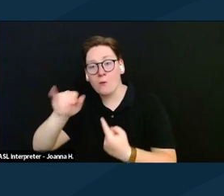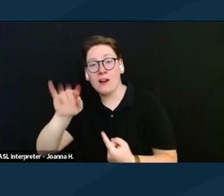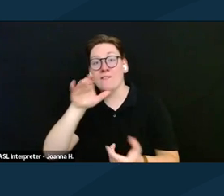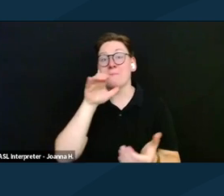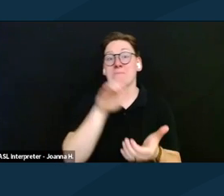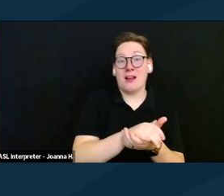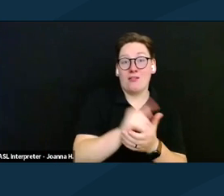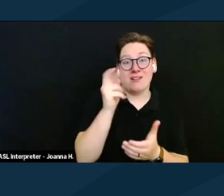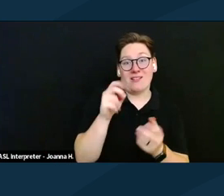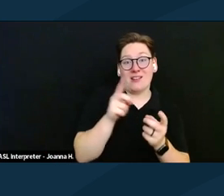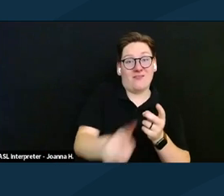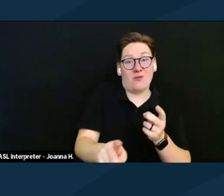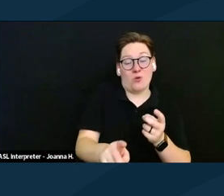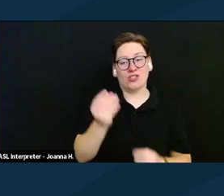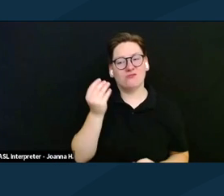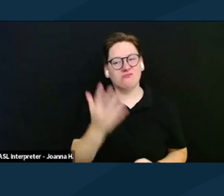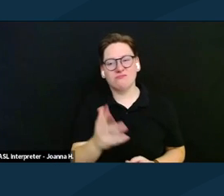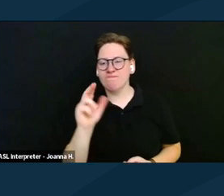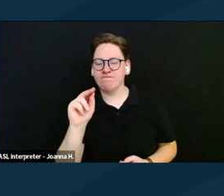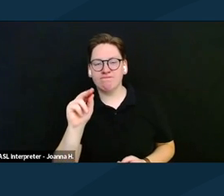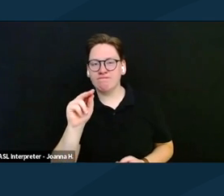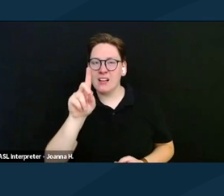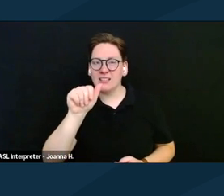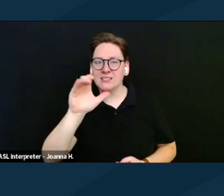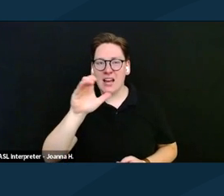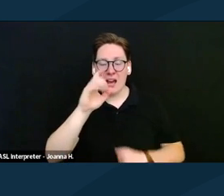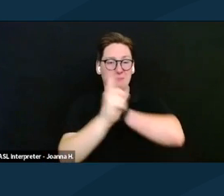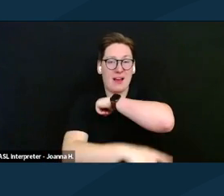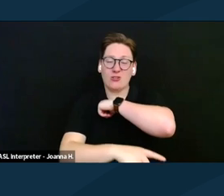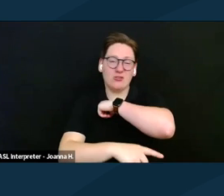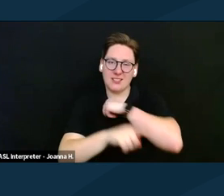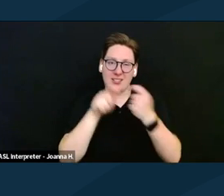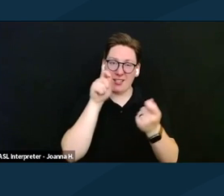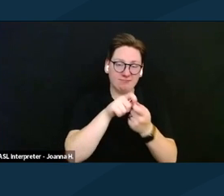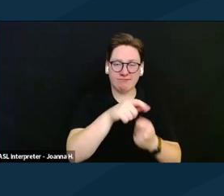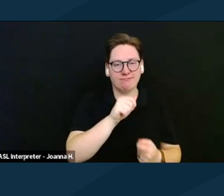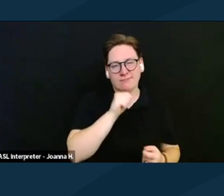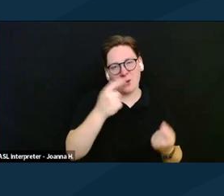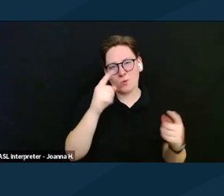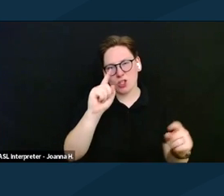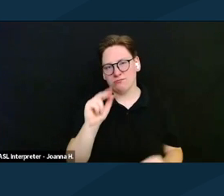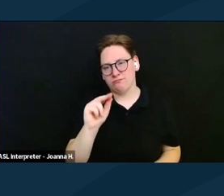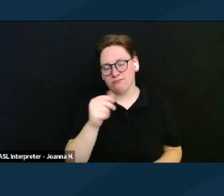That does not work for the DAC penalty specifically. It's a lifetime ban.